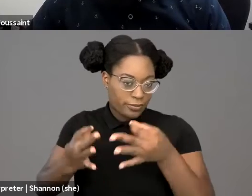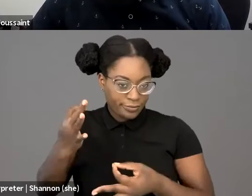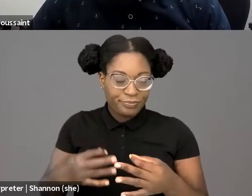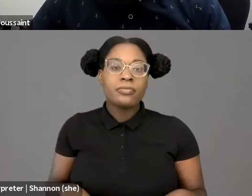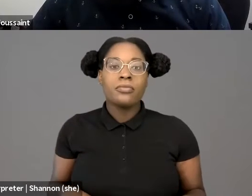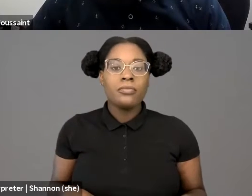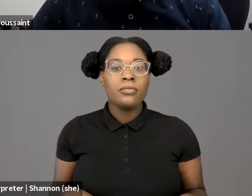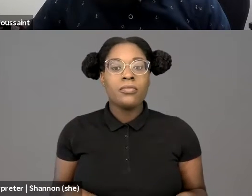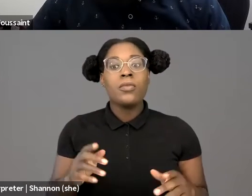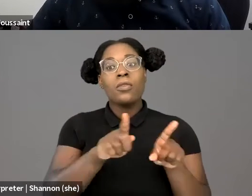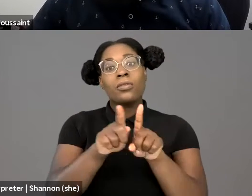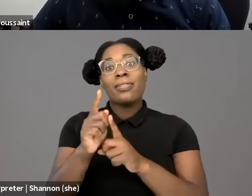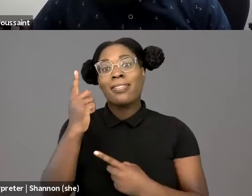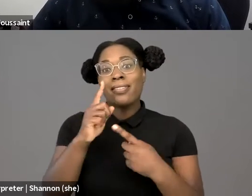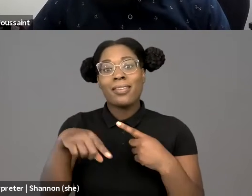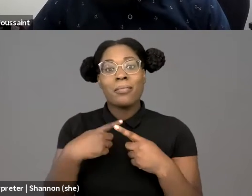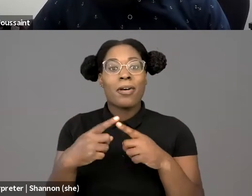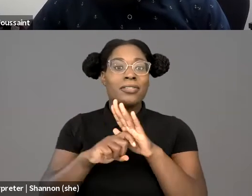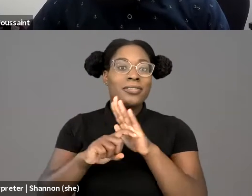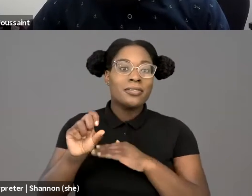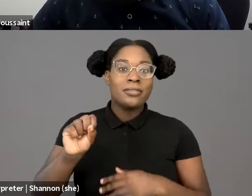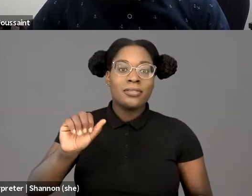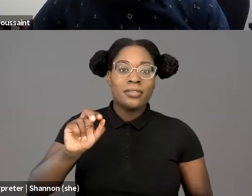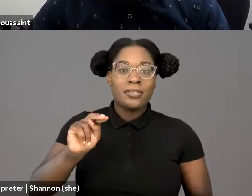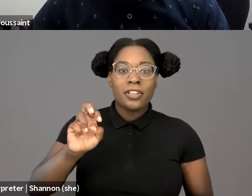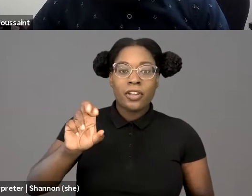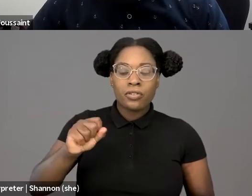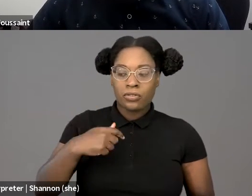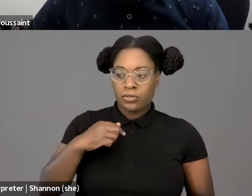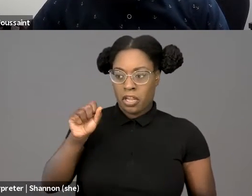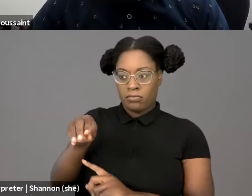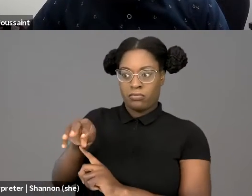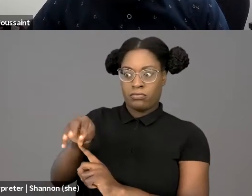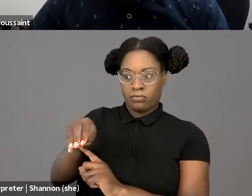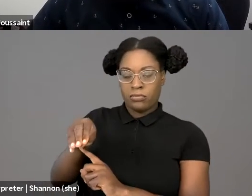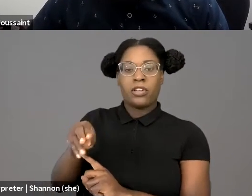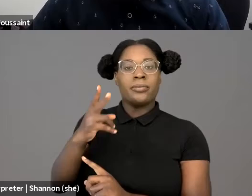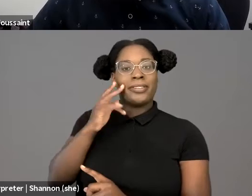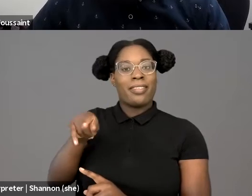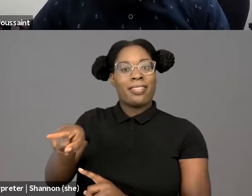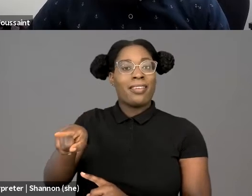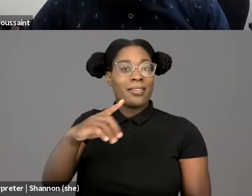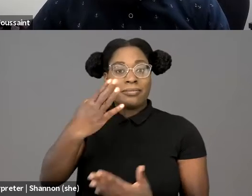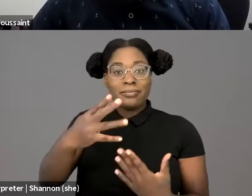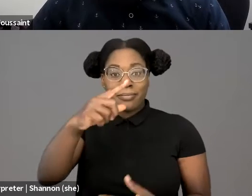potentially telling the police that a bulge in a Black teenager's pocket is nothing more than an old fashioned cell phone,